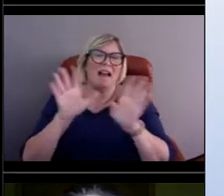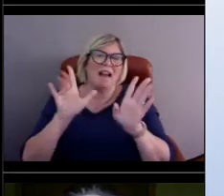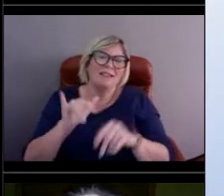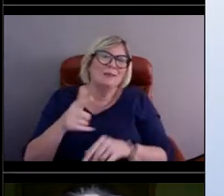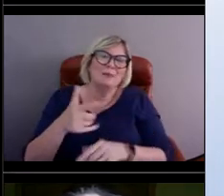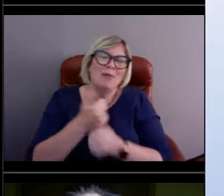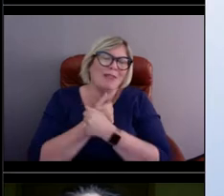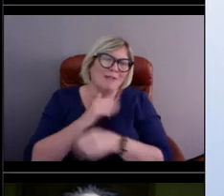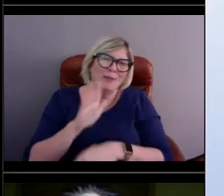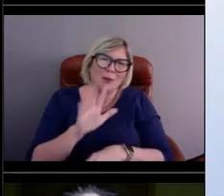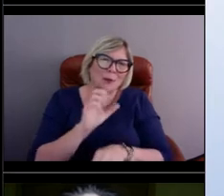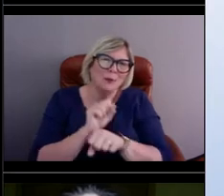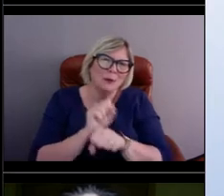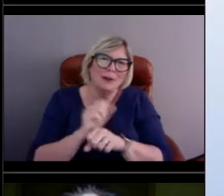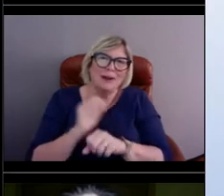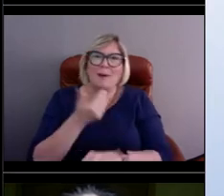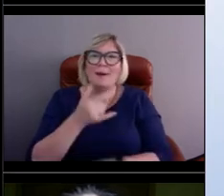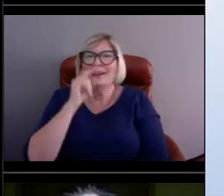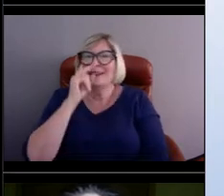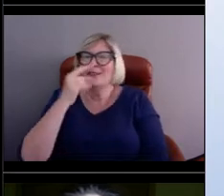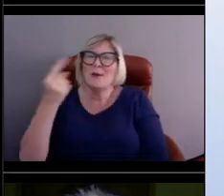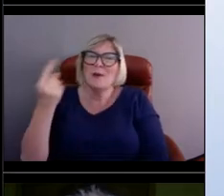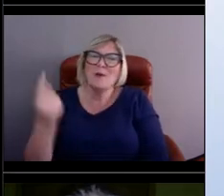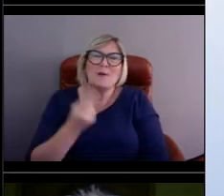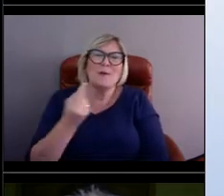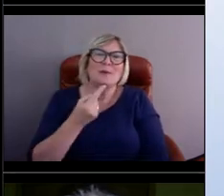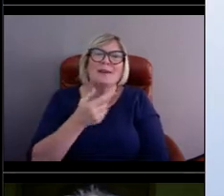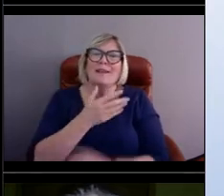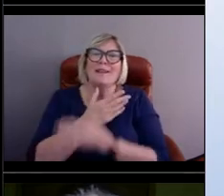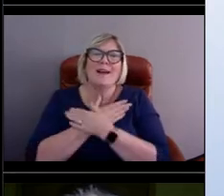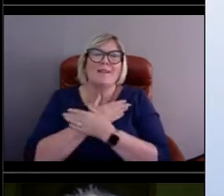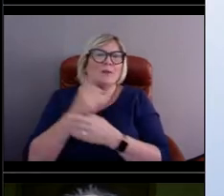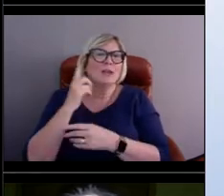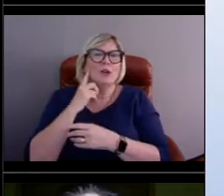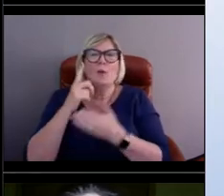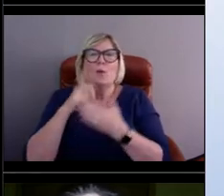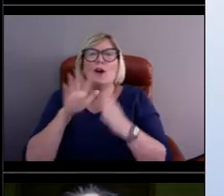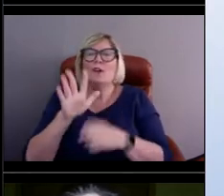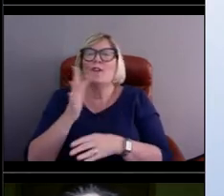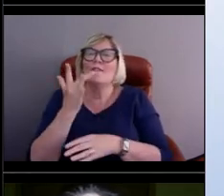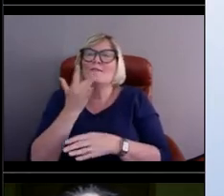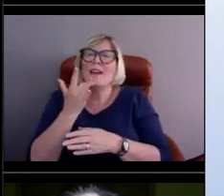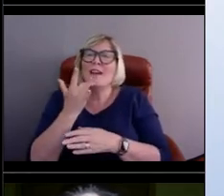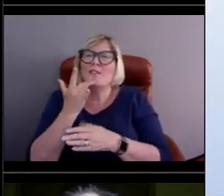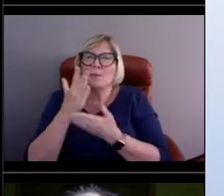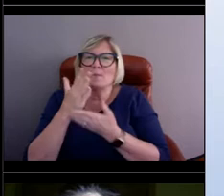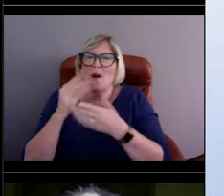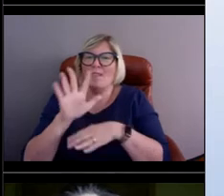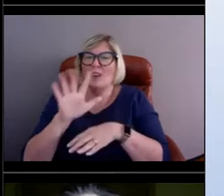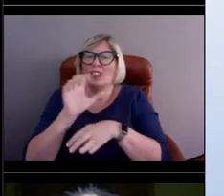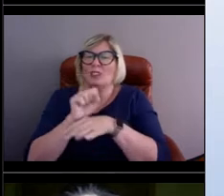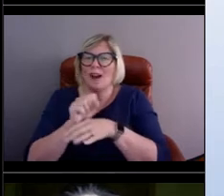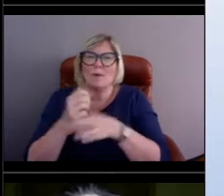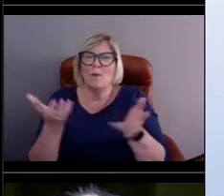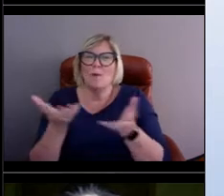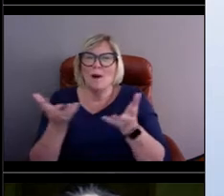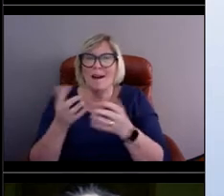but our kids always love to hear what your favorite part of your job is. So I don't know, Lauren, do you want to go first?